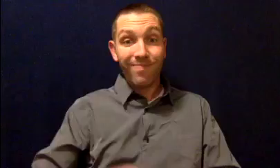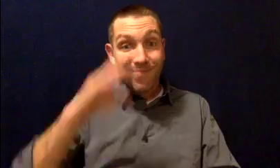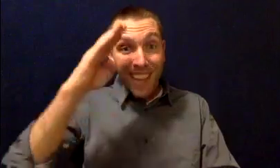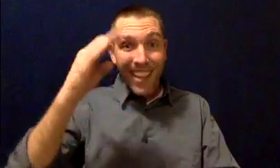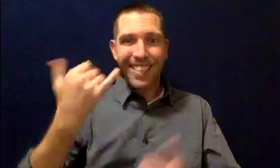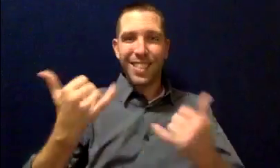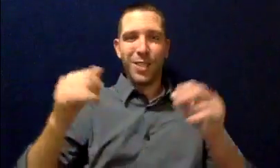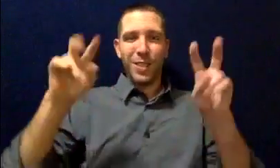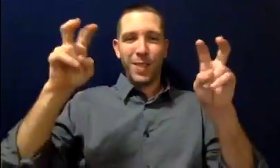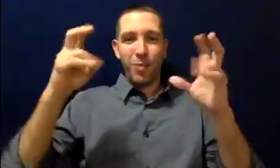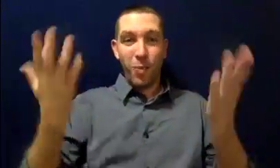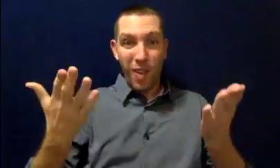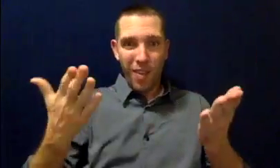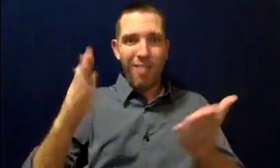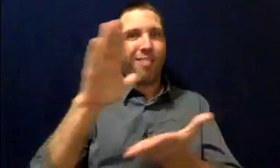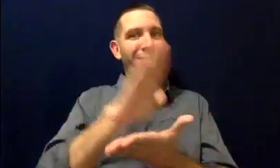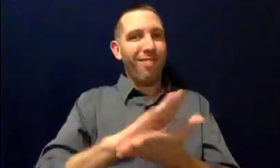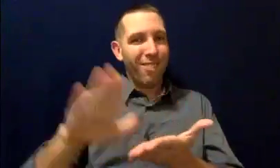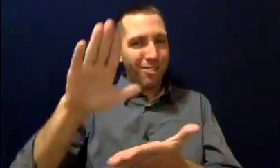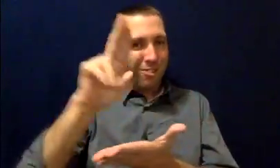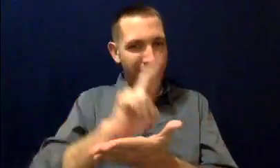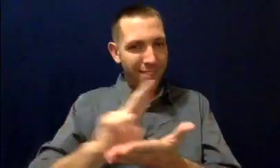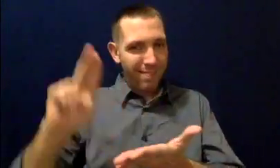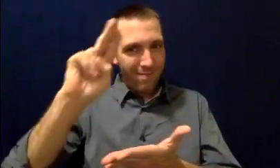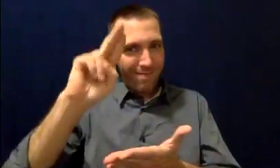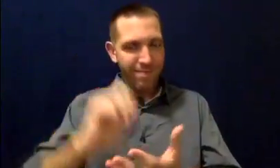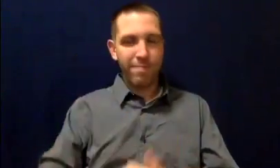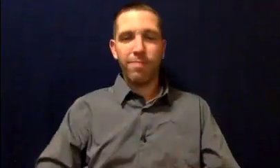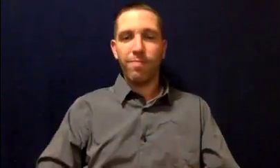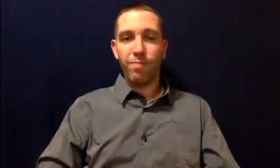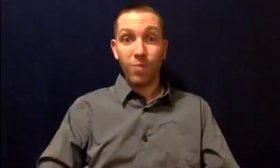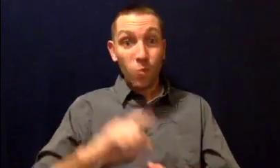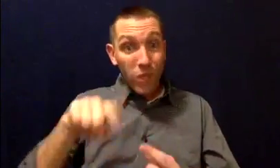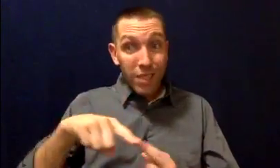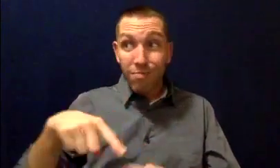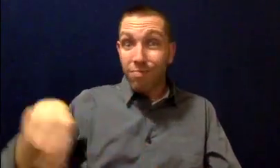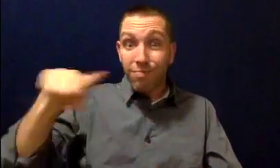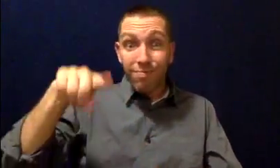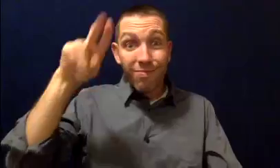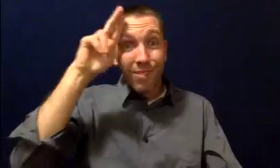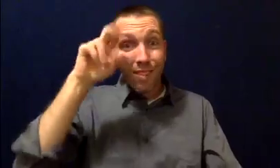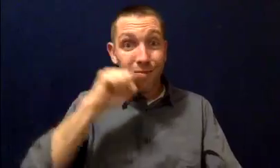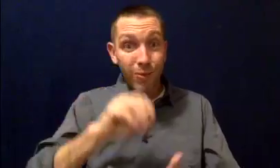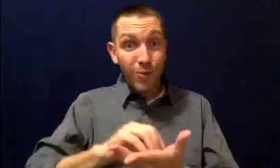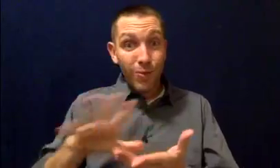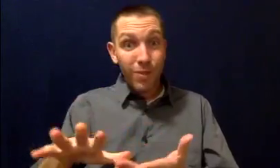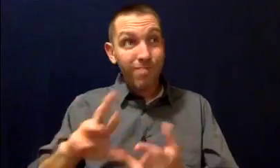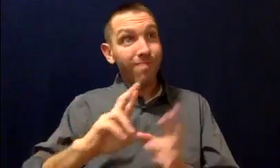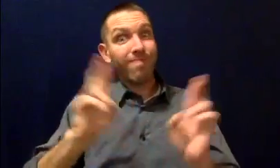Hi! Today's topic is the higher ed experience. When a student with Usher syndrome